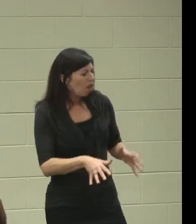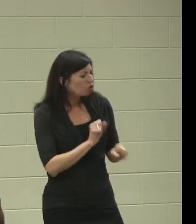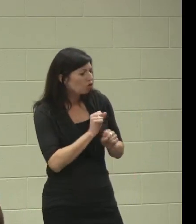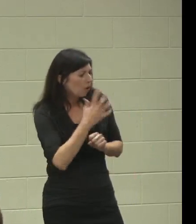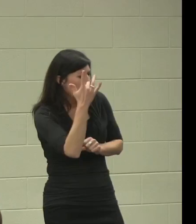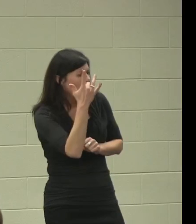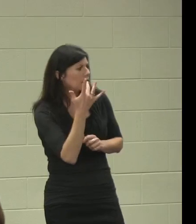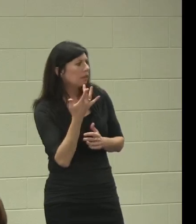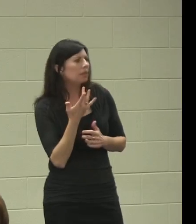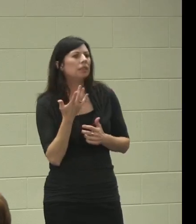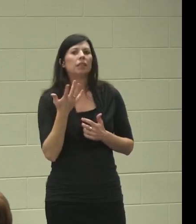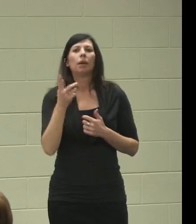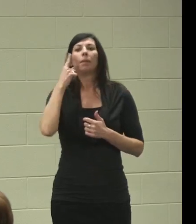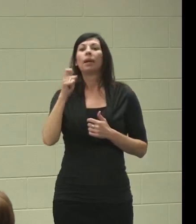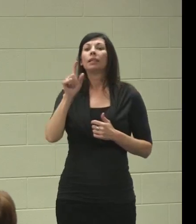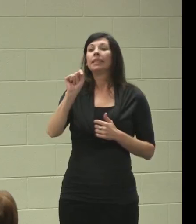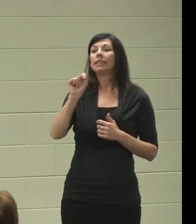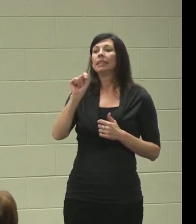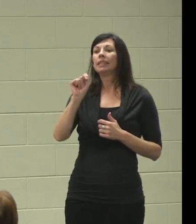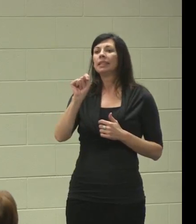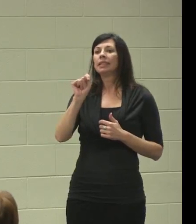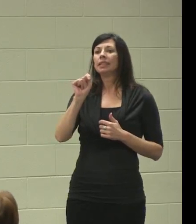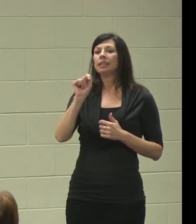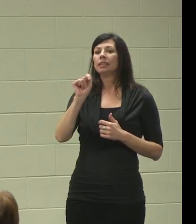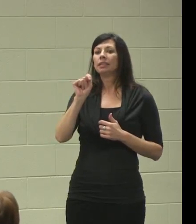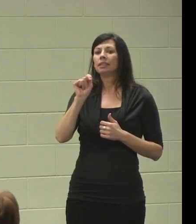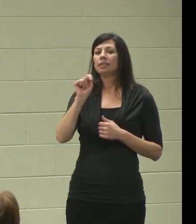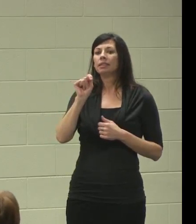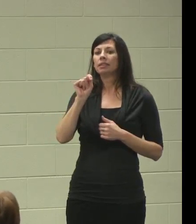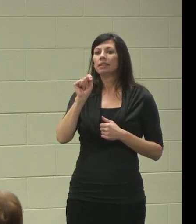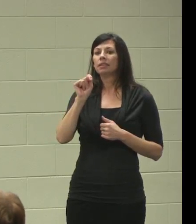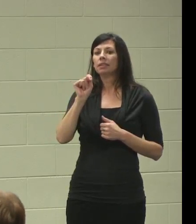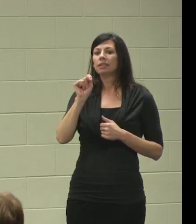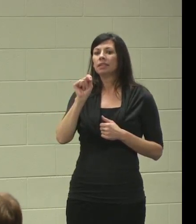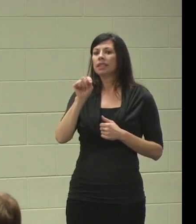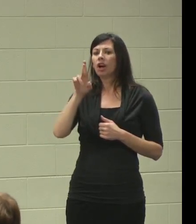"Because TRE, whatever, doesn't cover it."